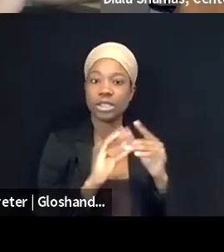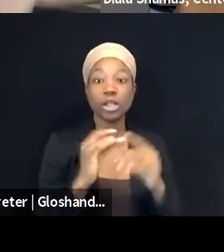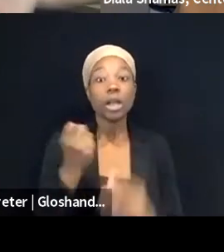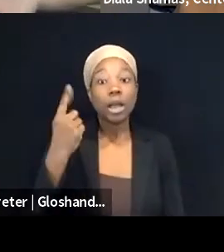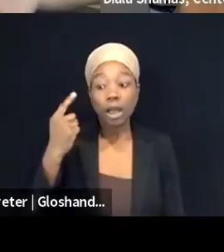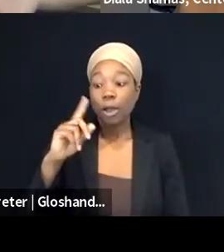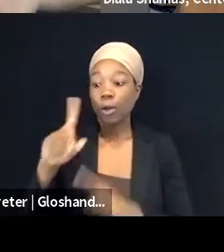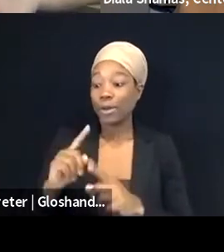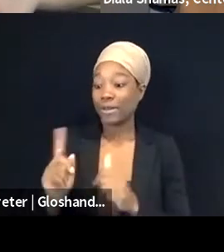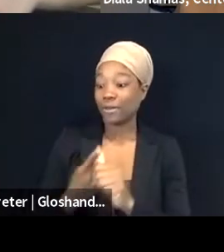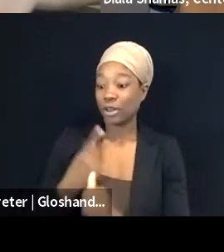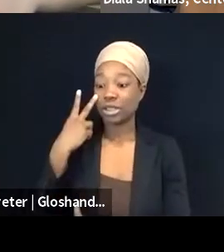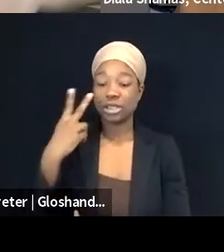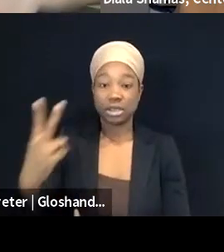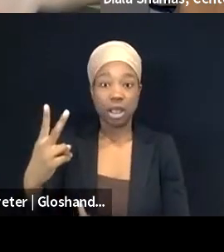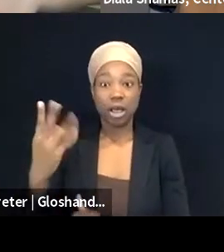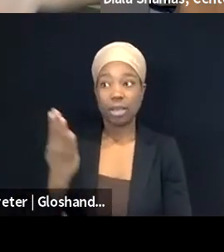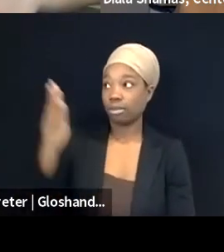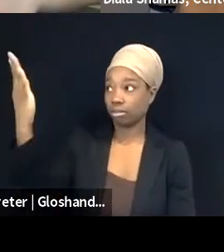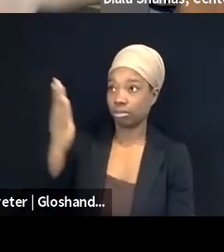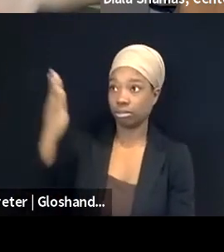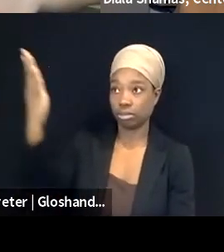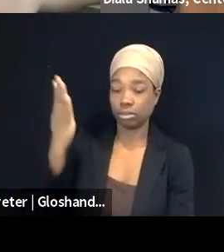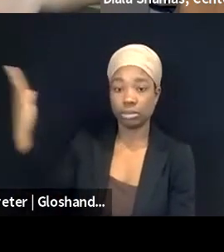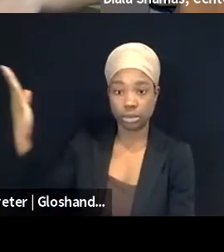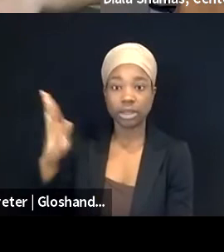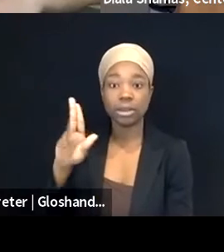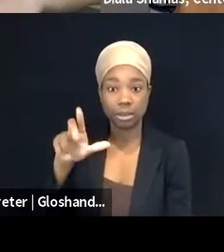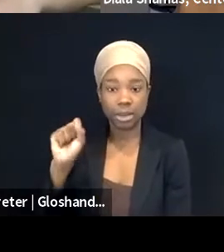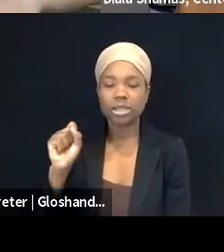like anti-Palestine groups tried to do things like, you know, if you will allow